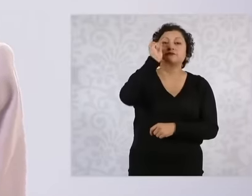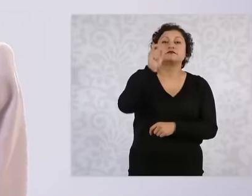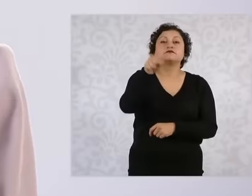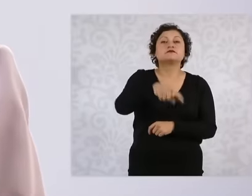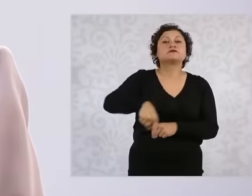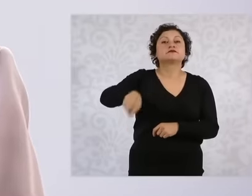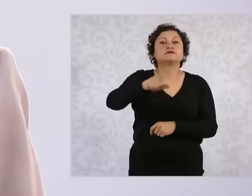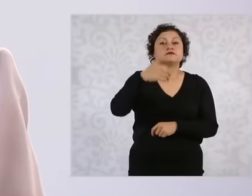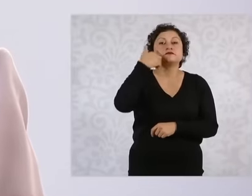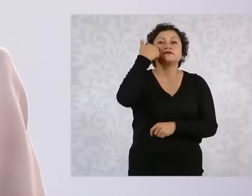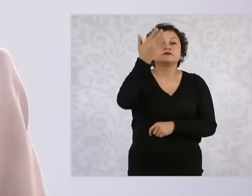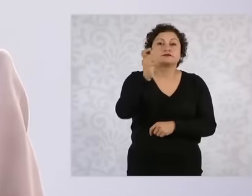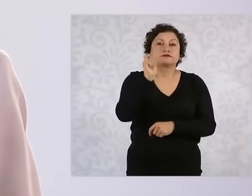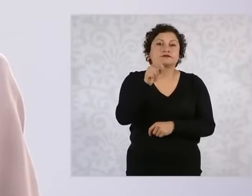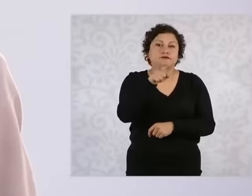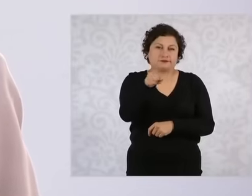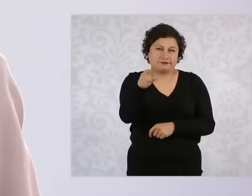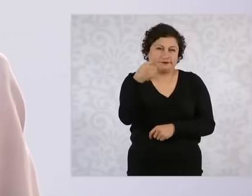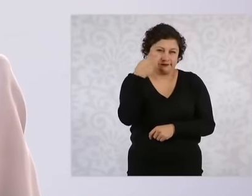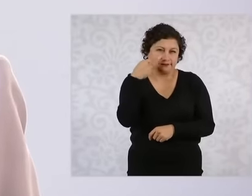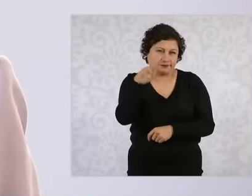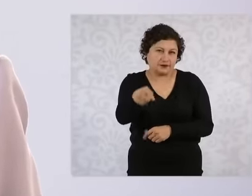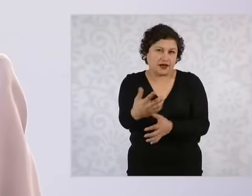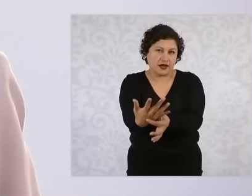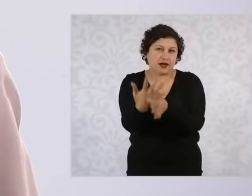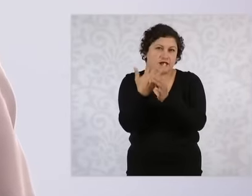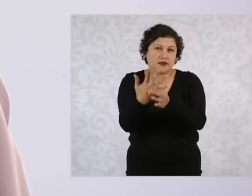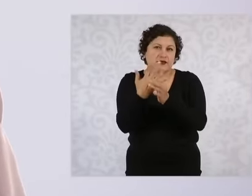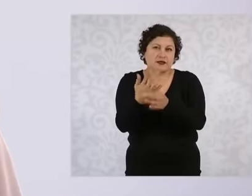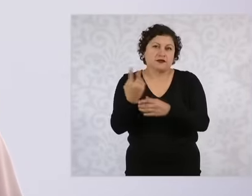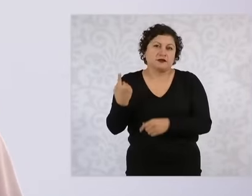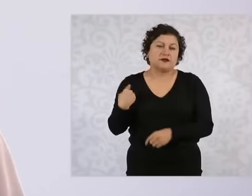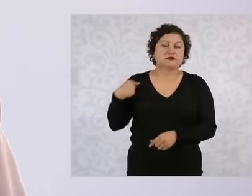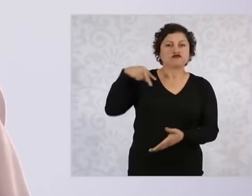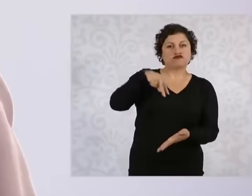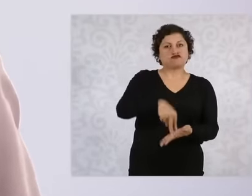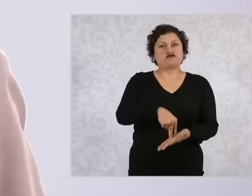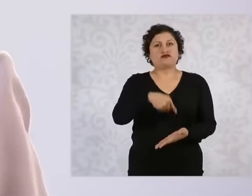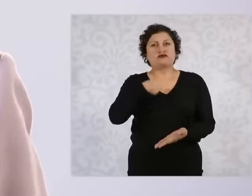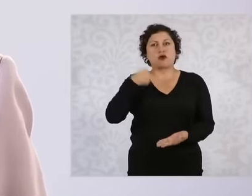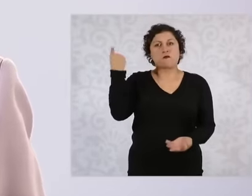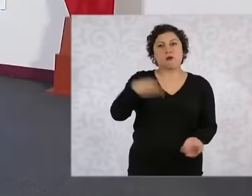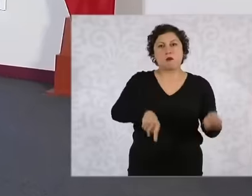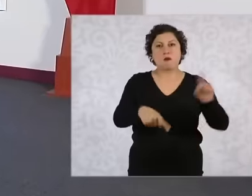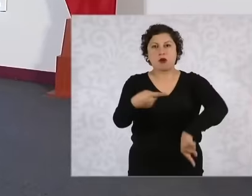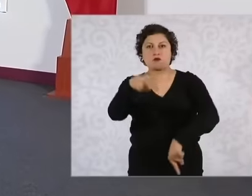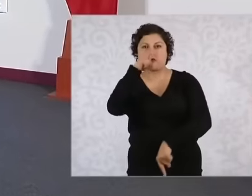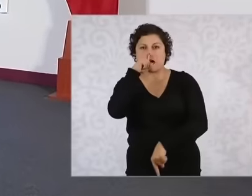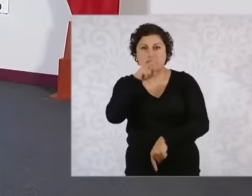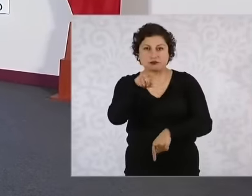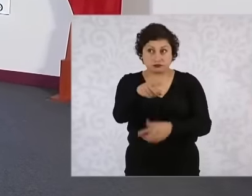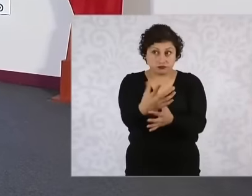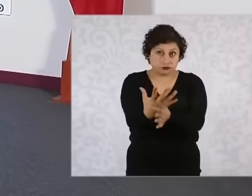they say that we are authoritarian, not that the authoritarian president arrived, a